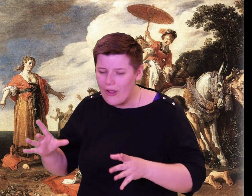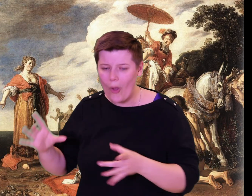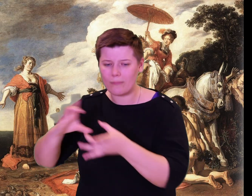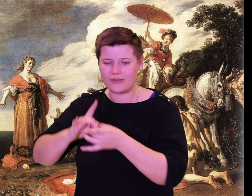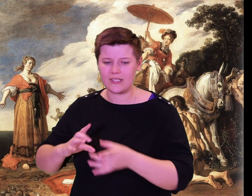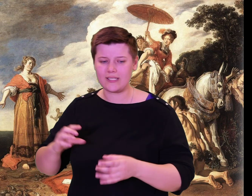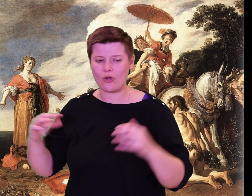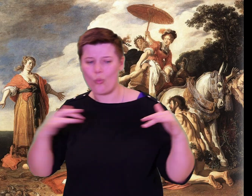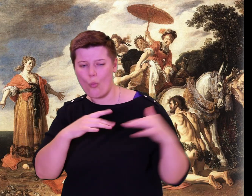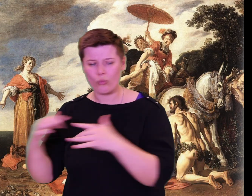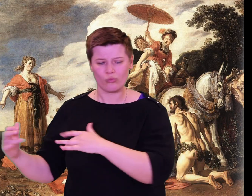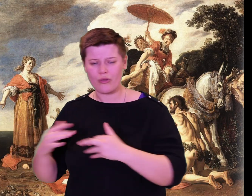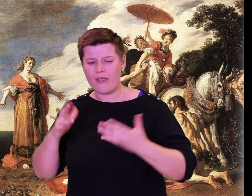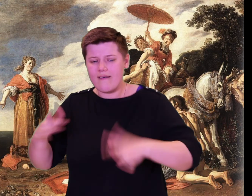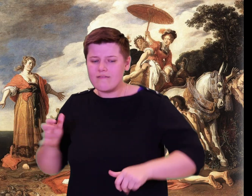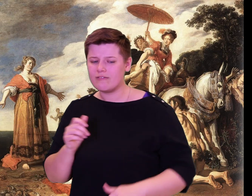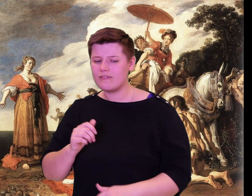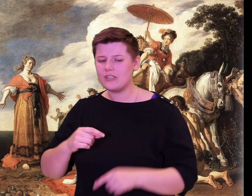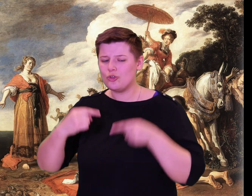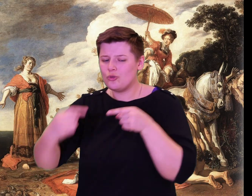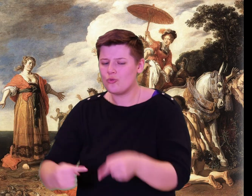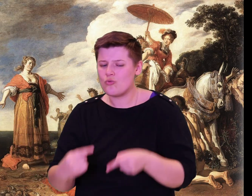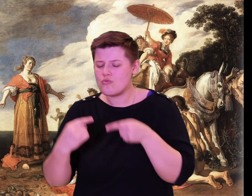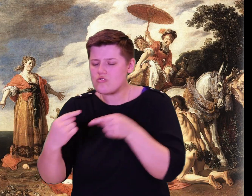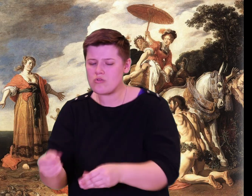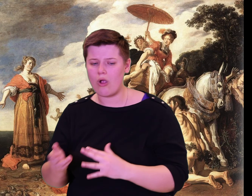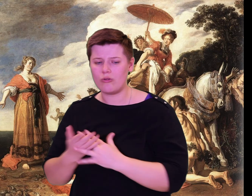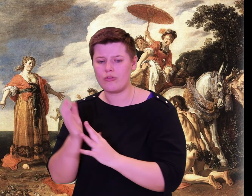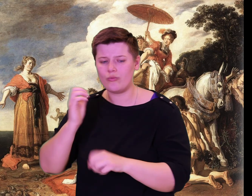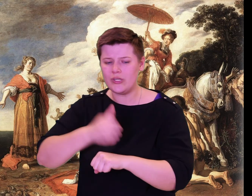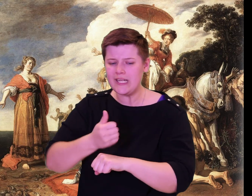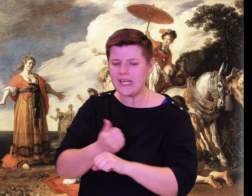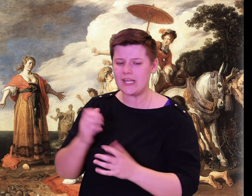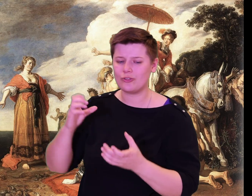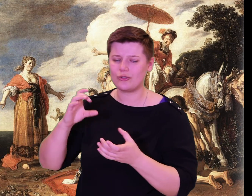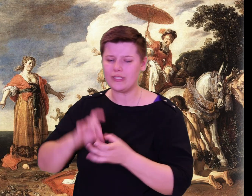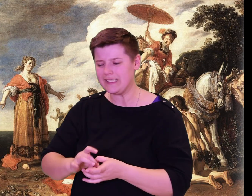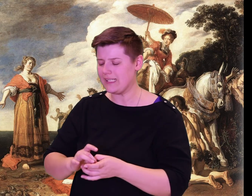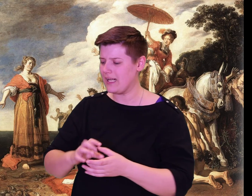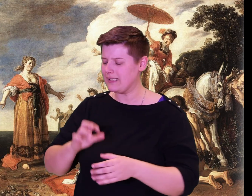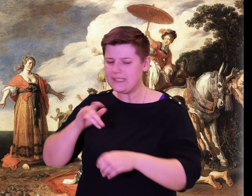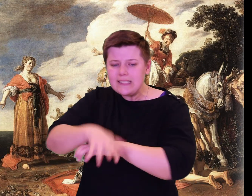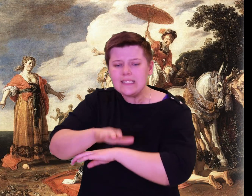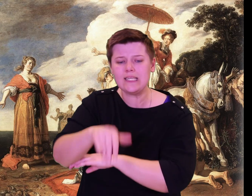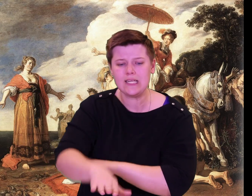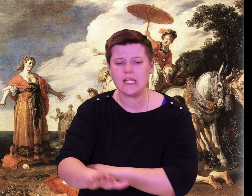Now pain has crushed me. I have endured the agonies of war, and struggled through